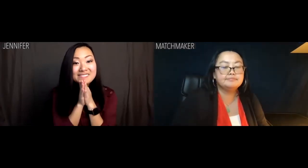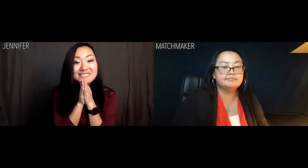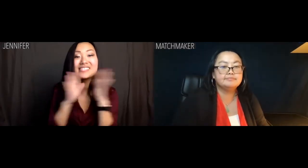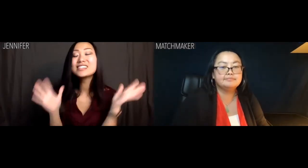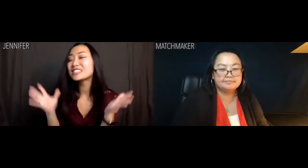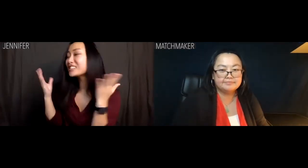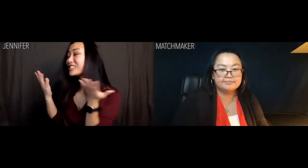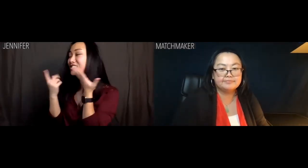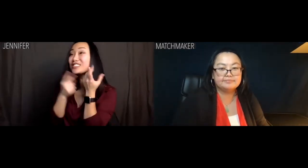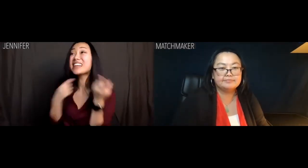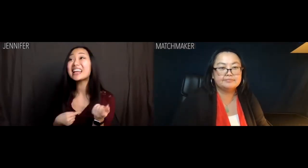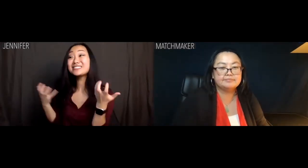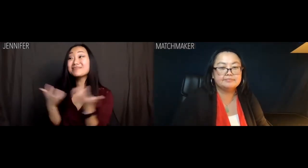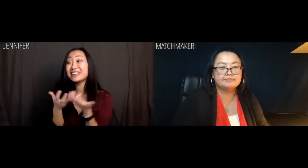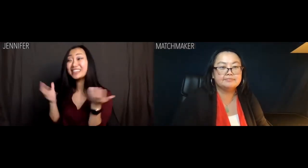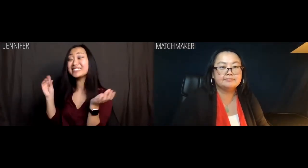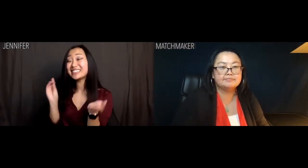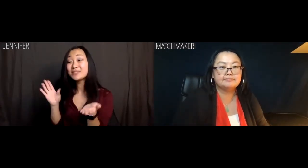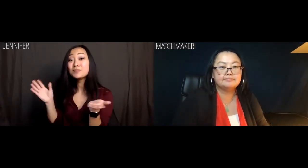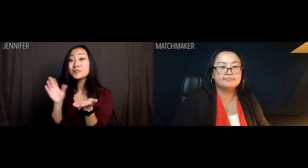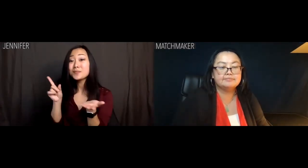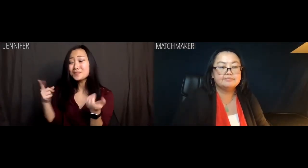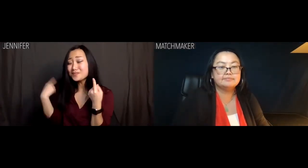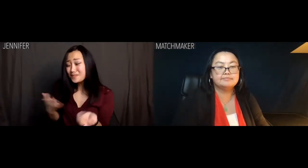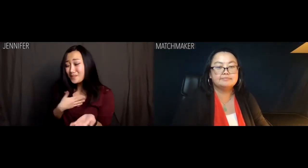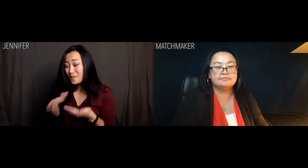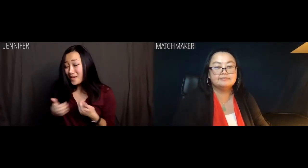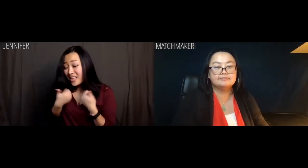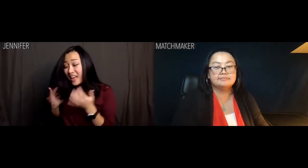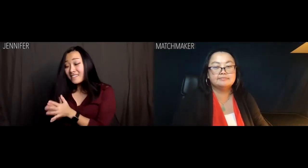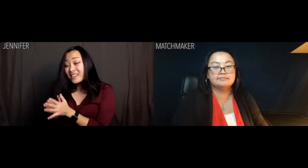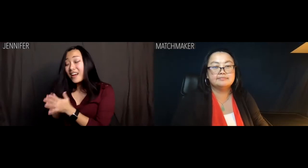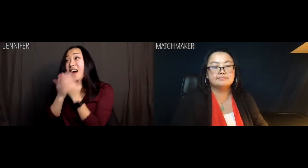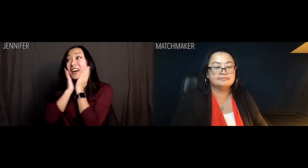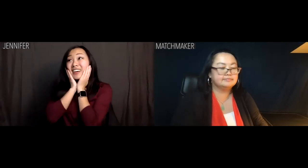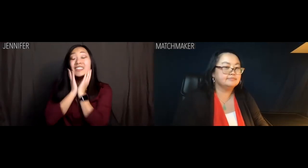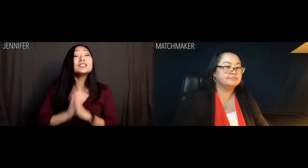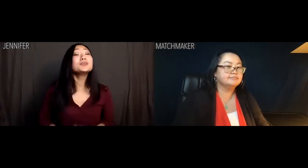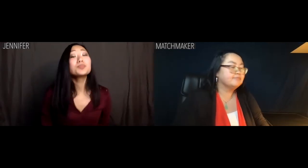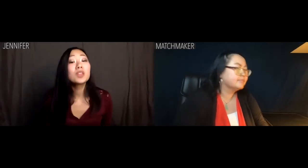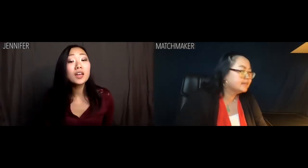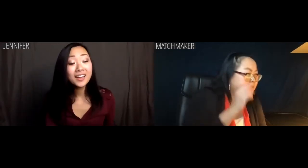Jennifer: Chinese mating database, where have you been all my life?